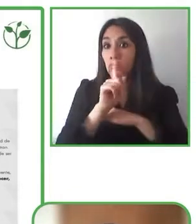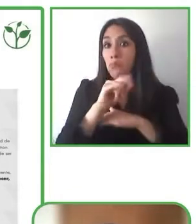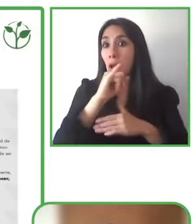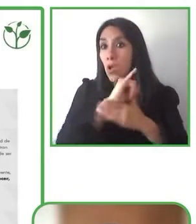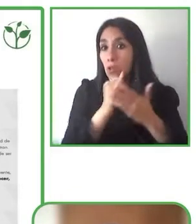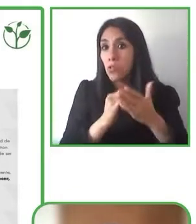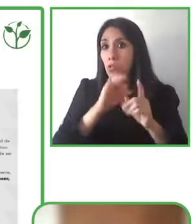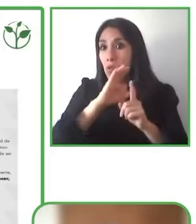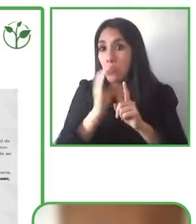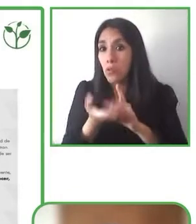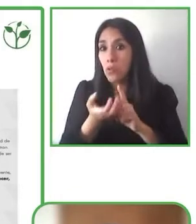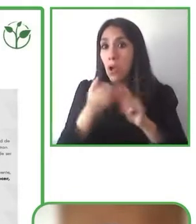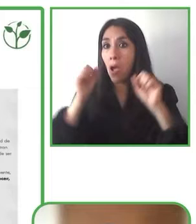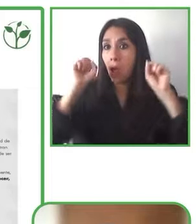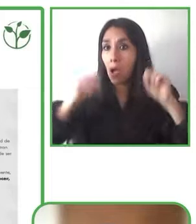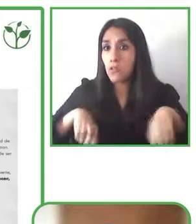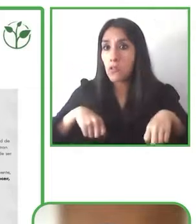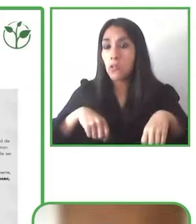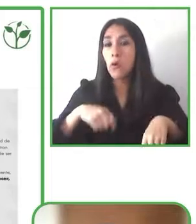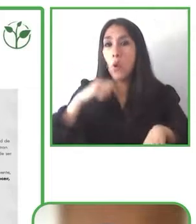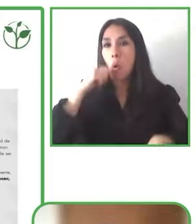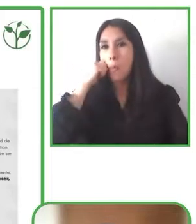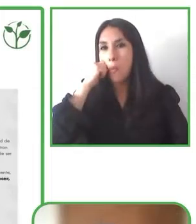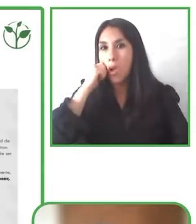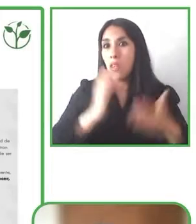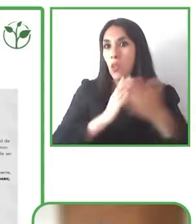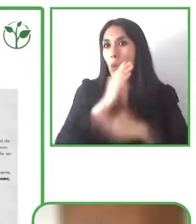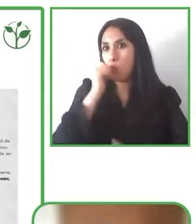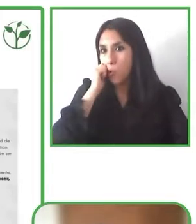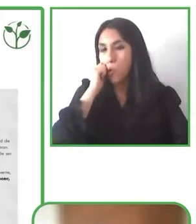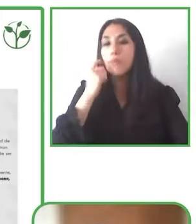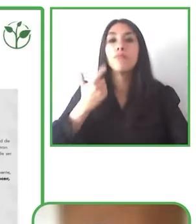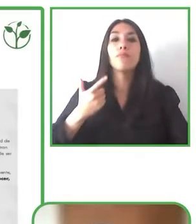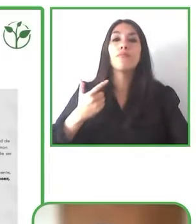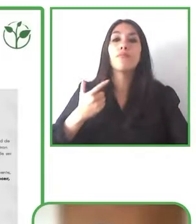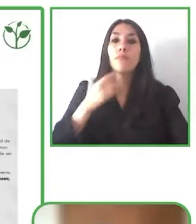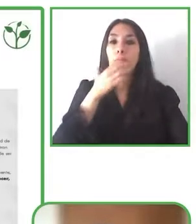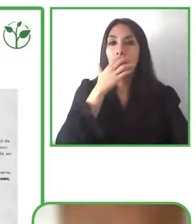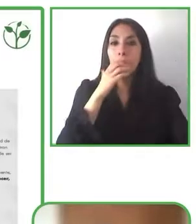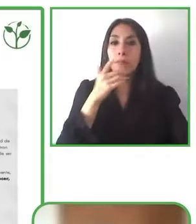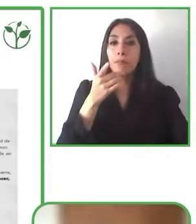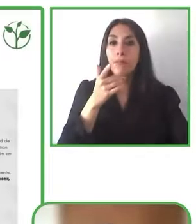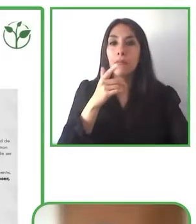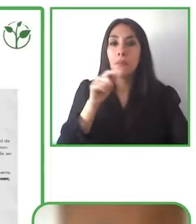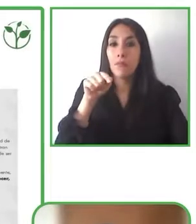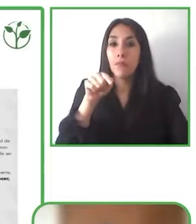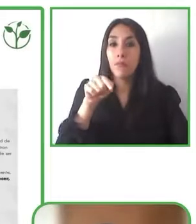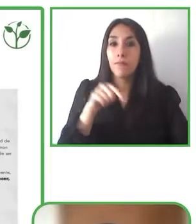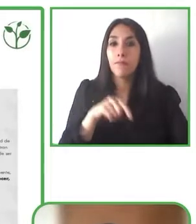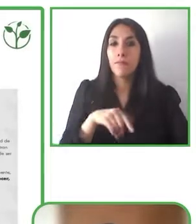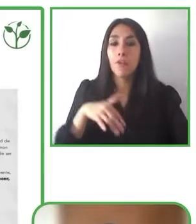which is a human right and also is based on the development of the human being